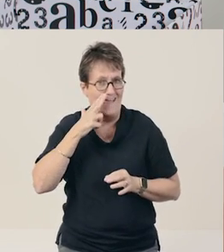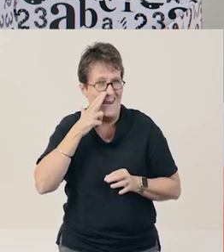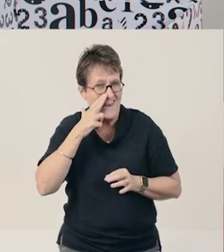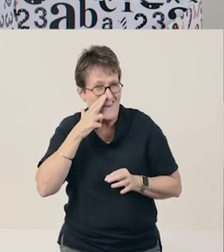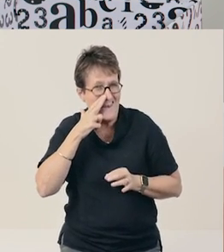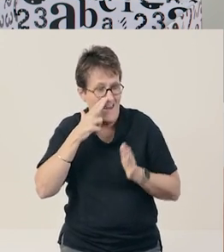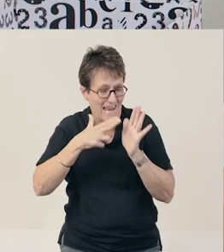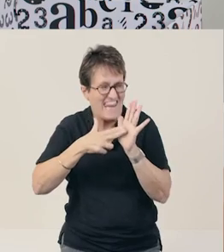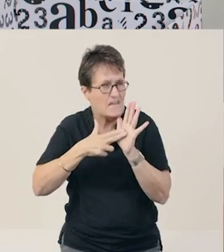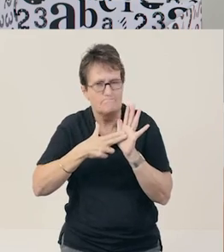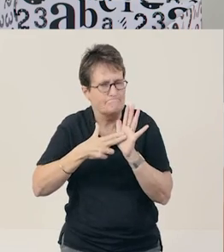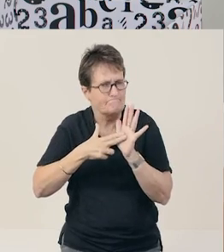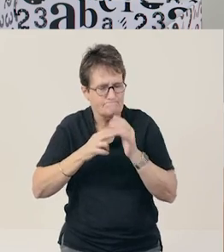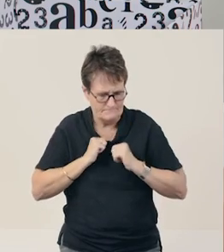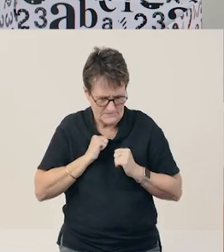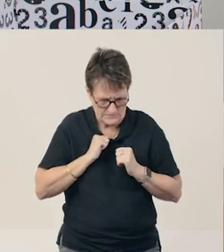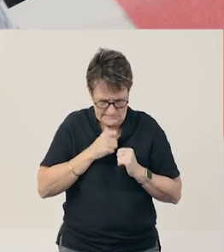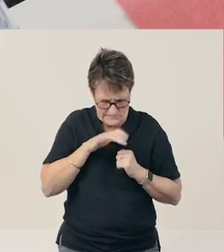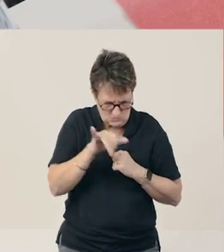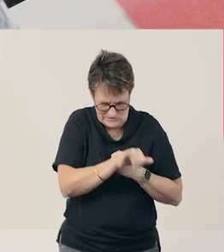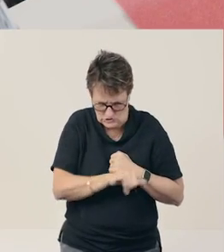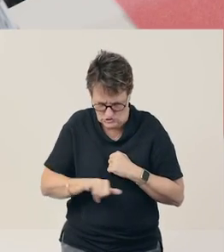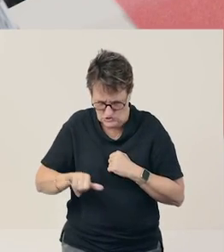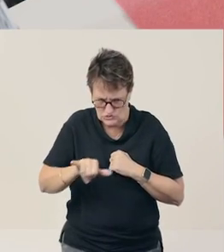I wonder which one it could be.